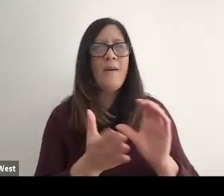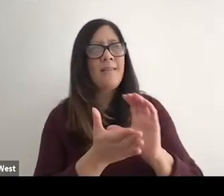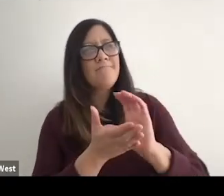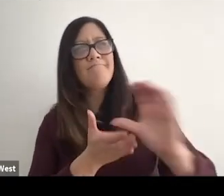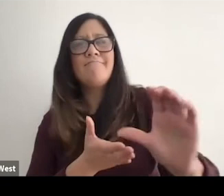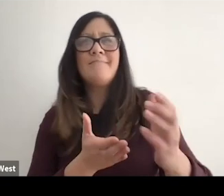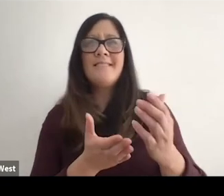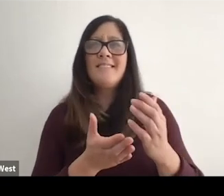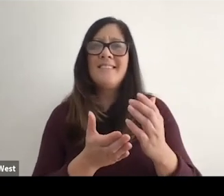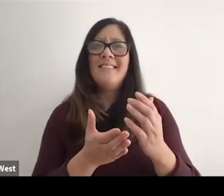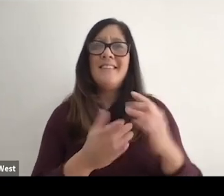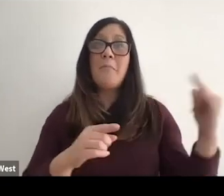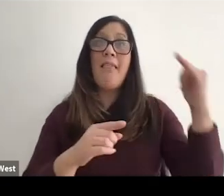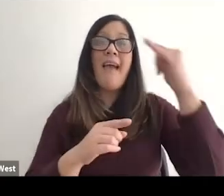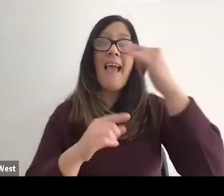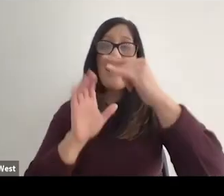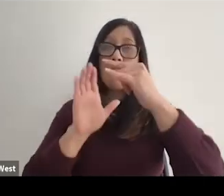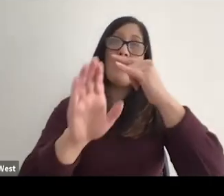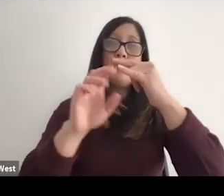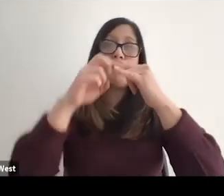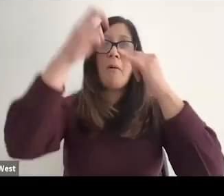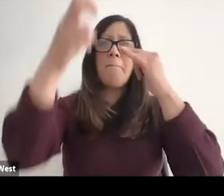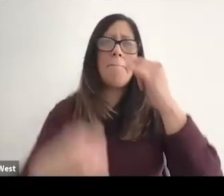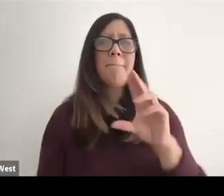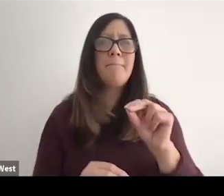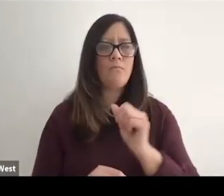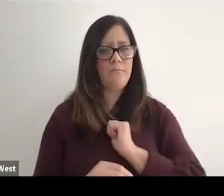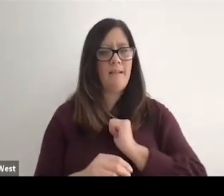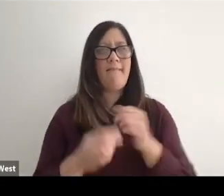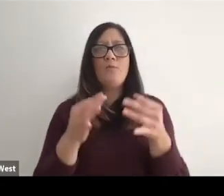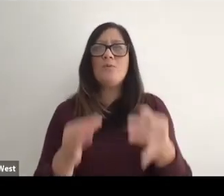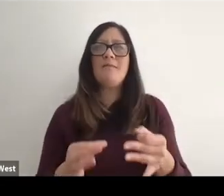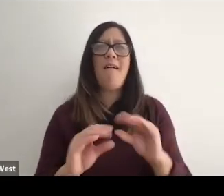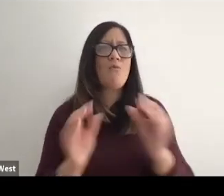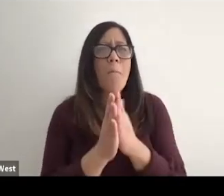the plane or cause us to jump. We have to choose to do it ourselves. And there's no book that's going